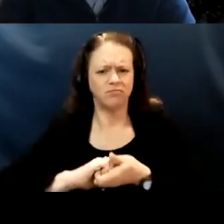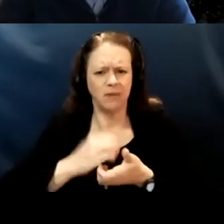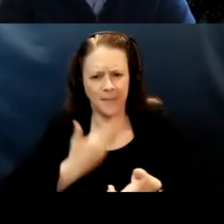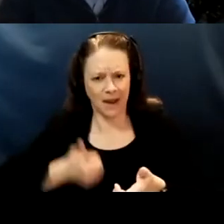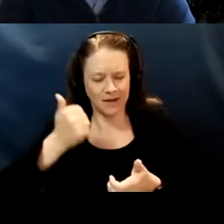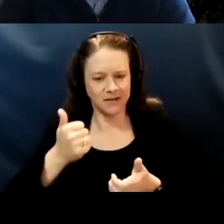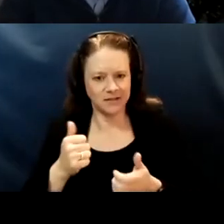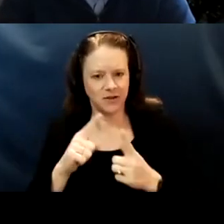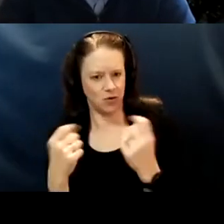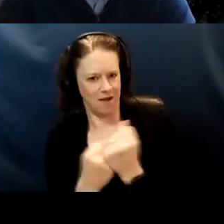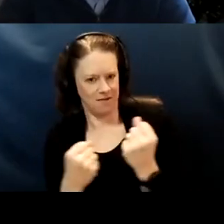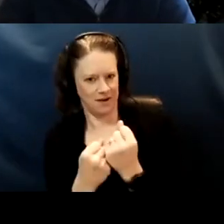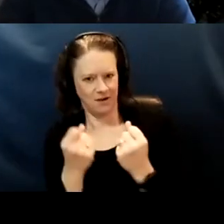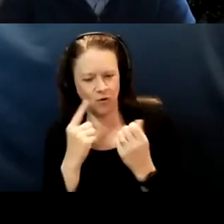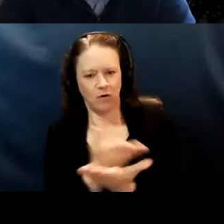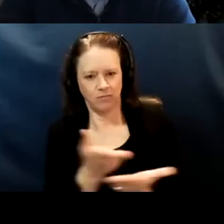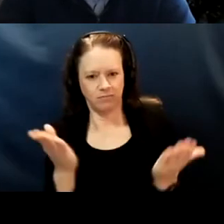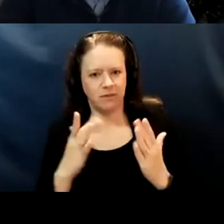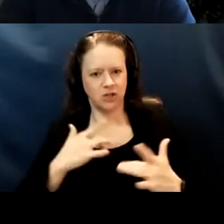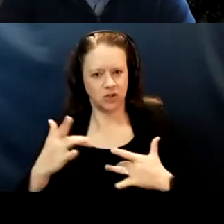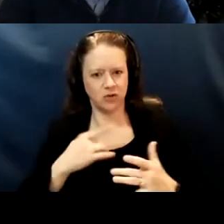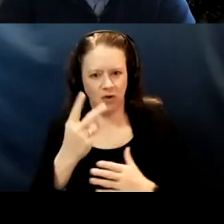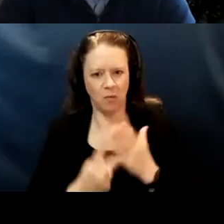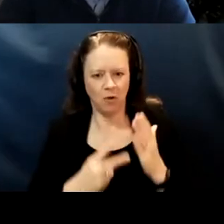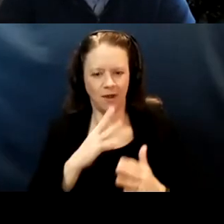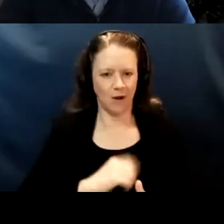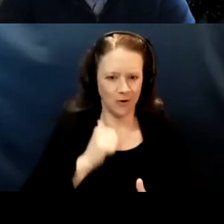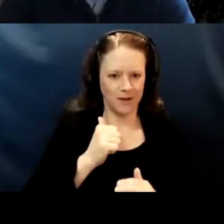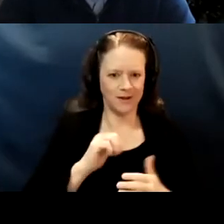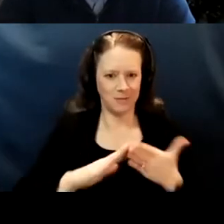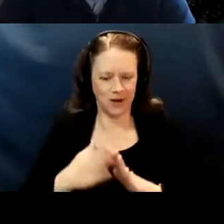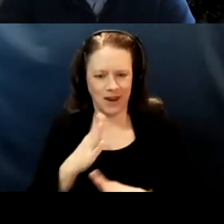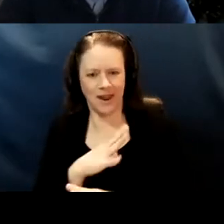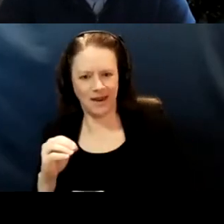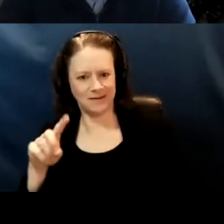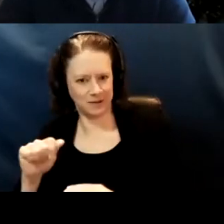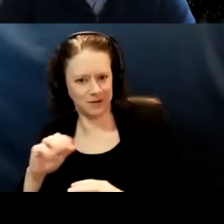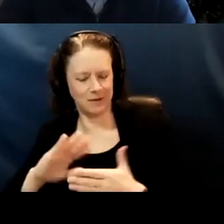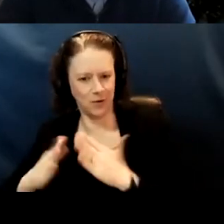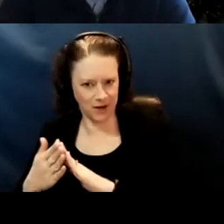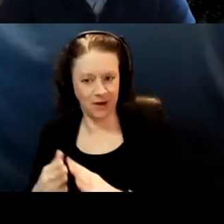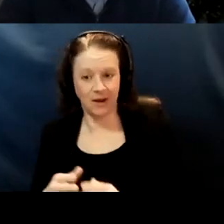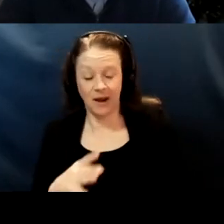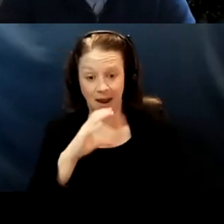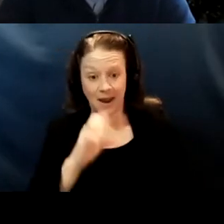on advocating for the concerns of both of our communities. I'll also say, you know, as much as an age-based framework is not complicated